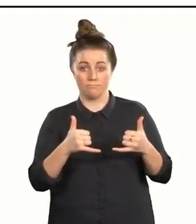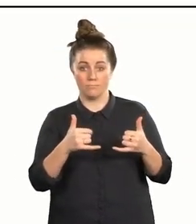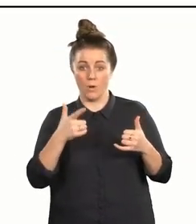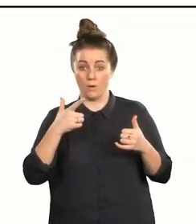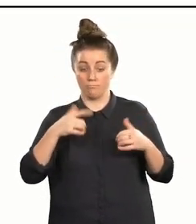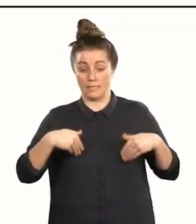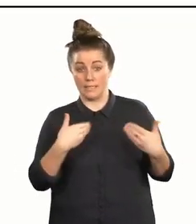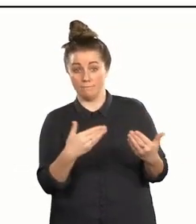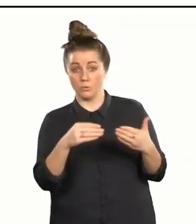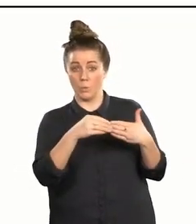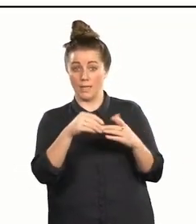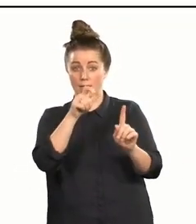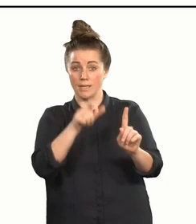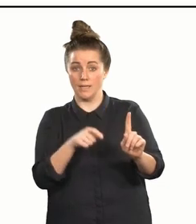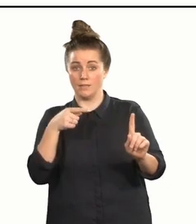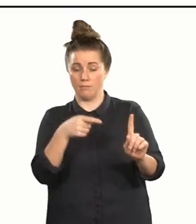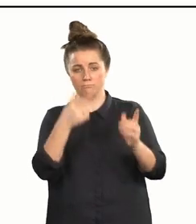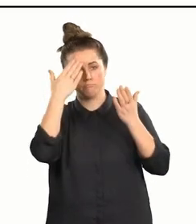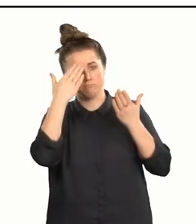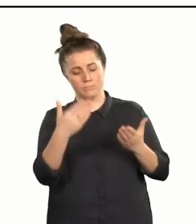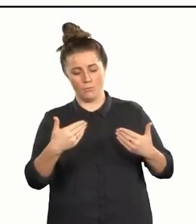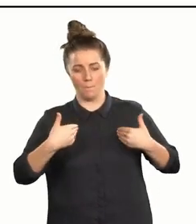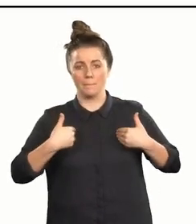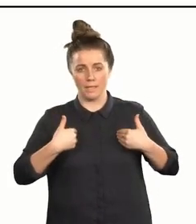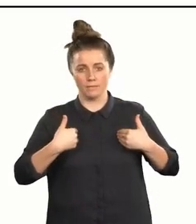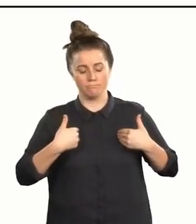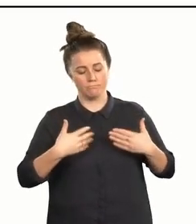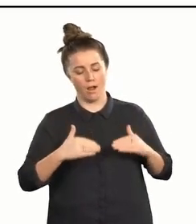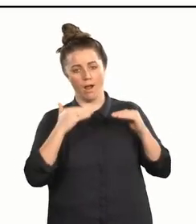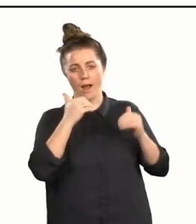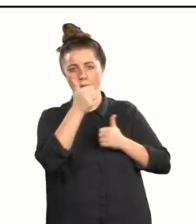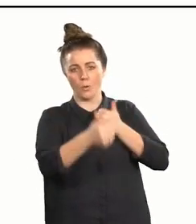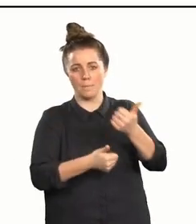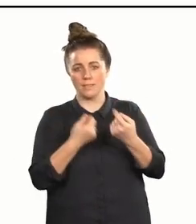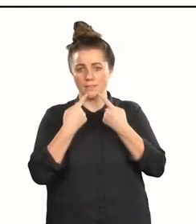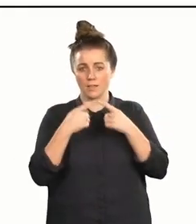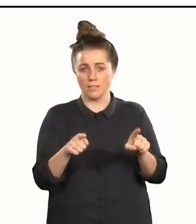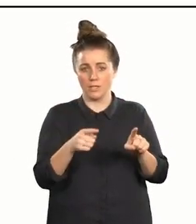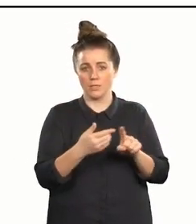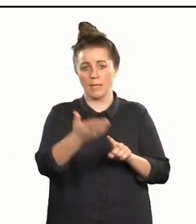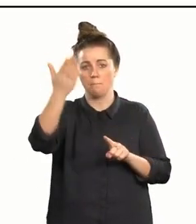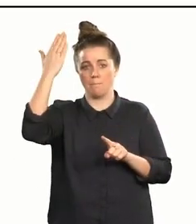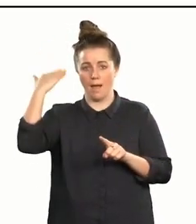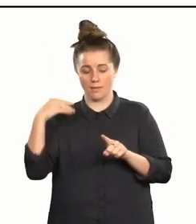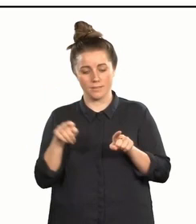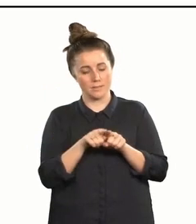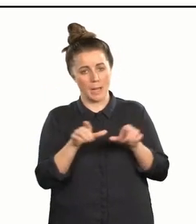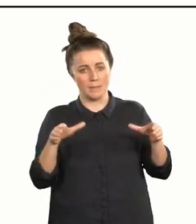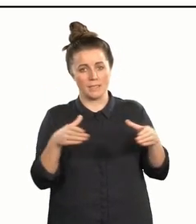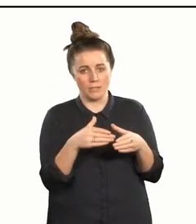because it goes to a leader who has been acknowledged by me with a highly commended citation in this category in previous